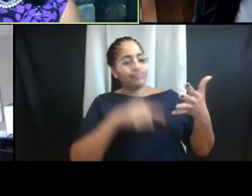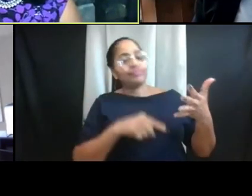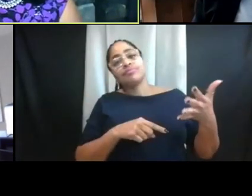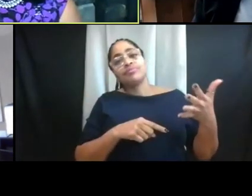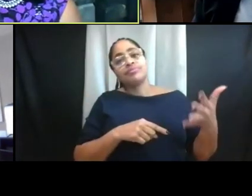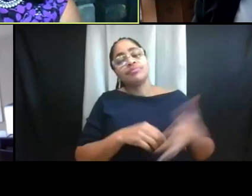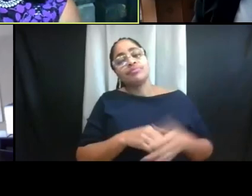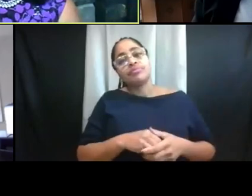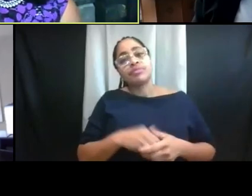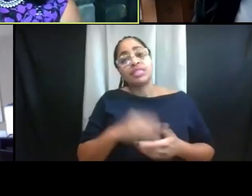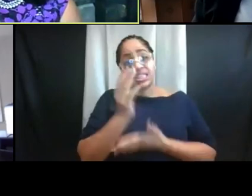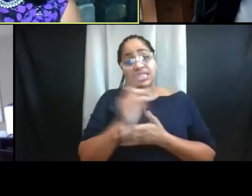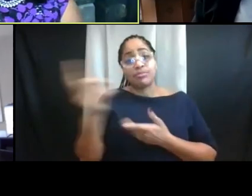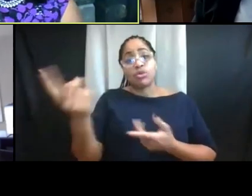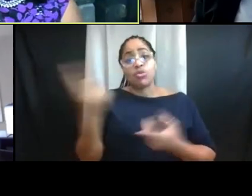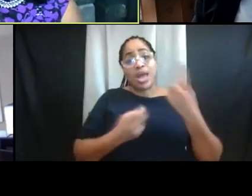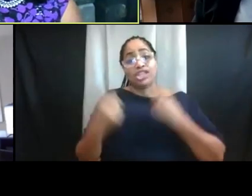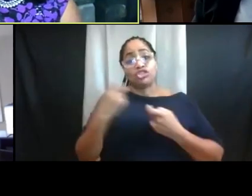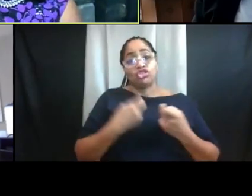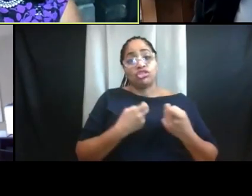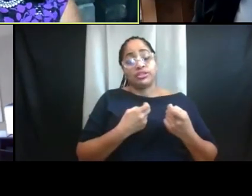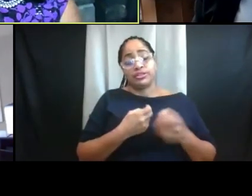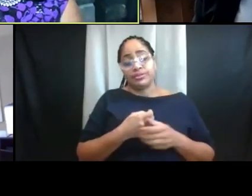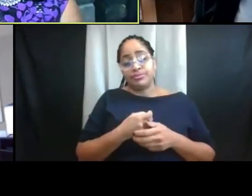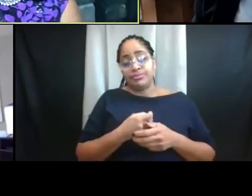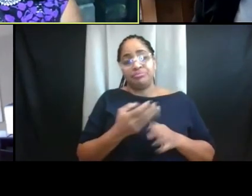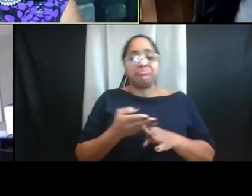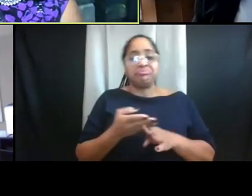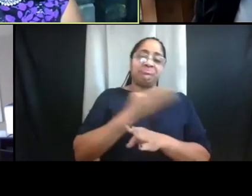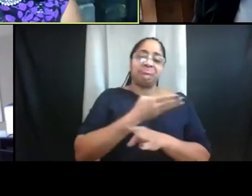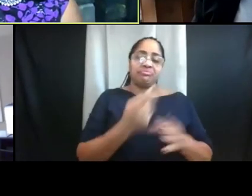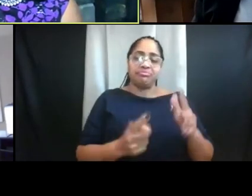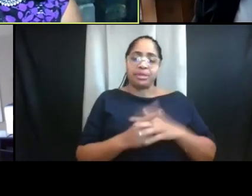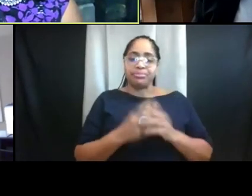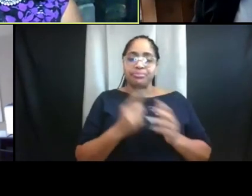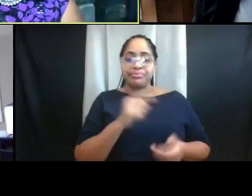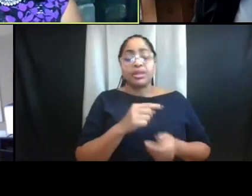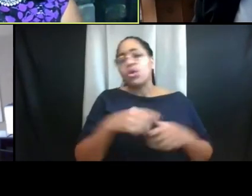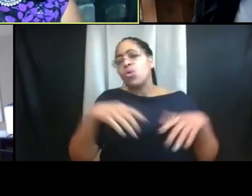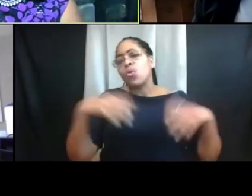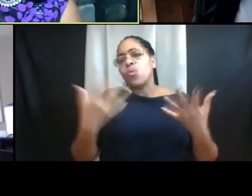These were some questions that came in ahead of time. "What plans will there be